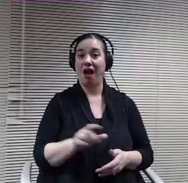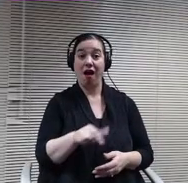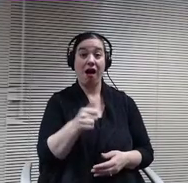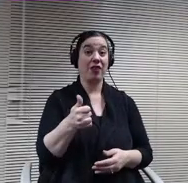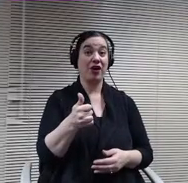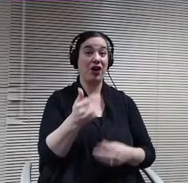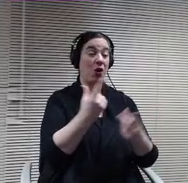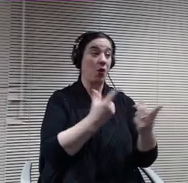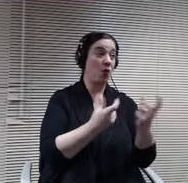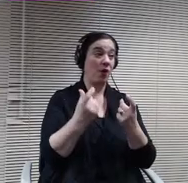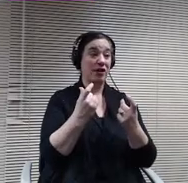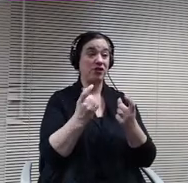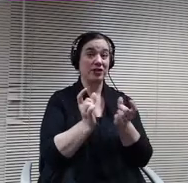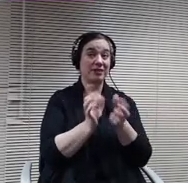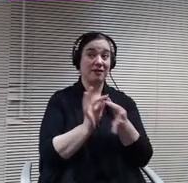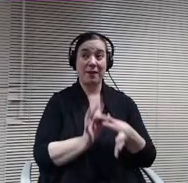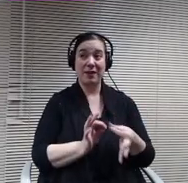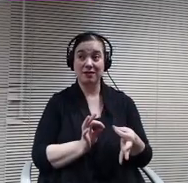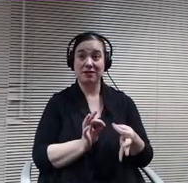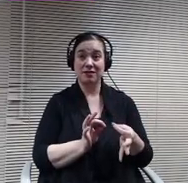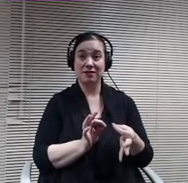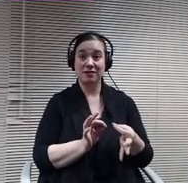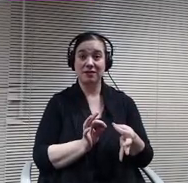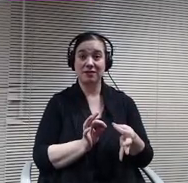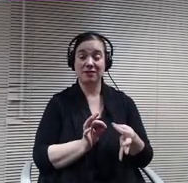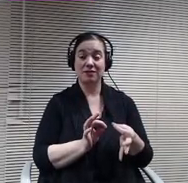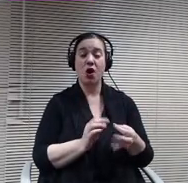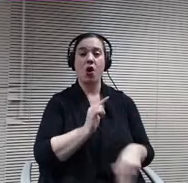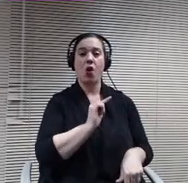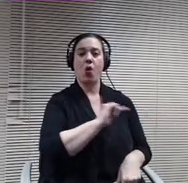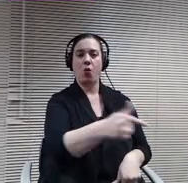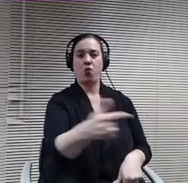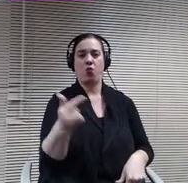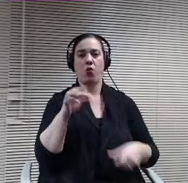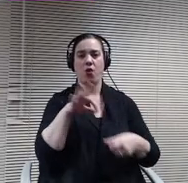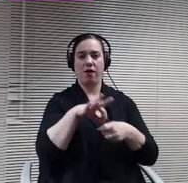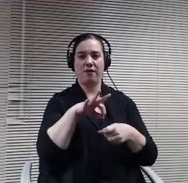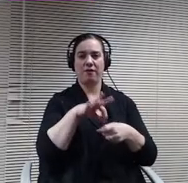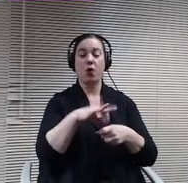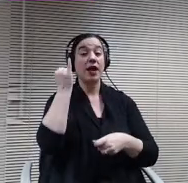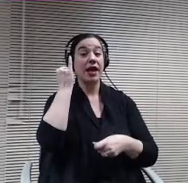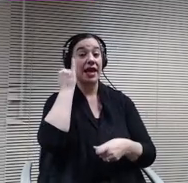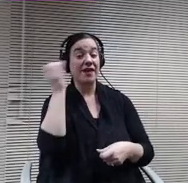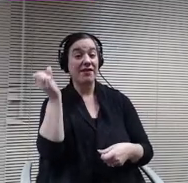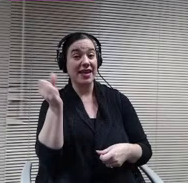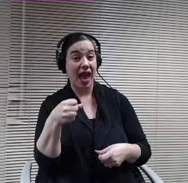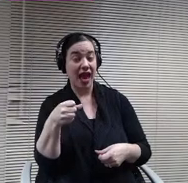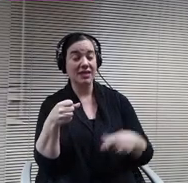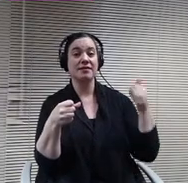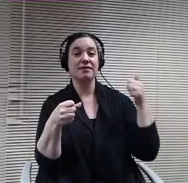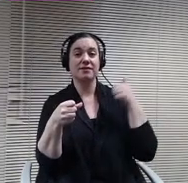Let's move to a real couple. Board members, if in favor, please say I oppose and a board